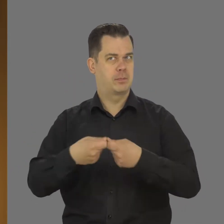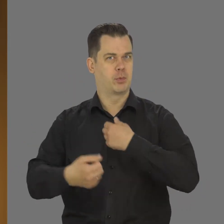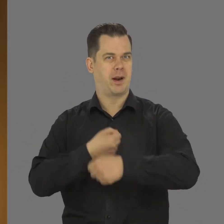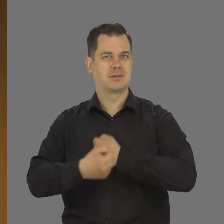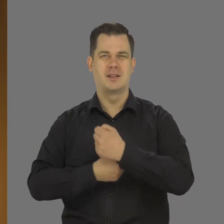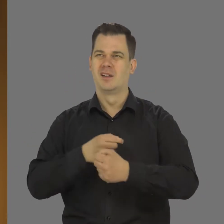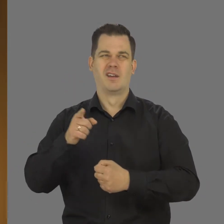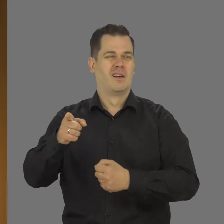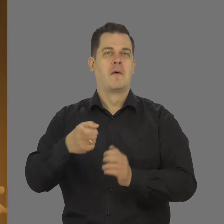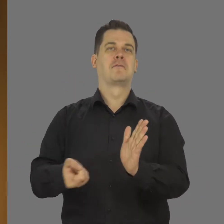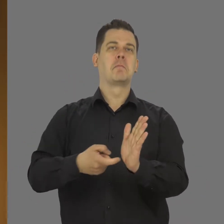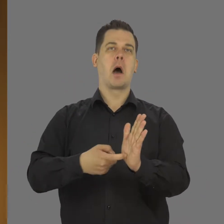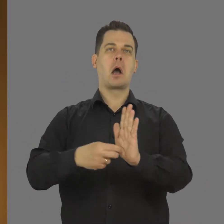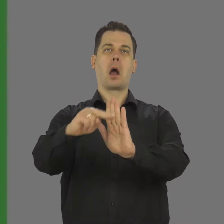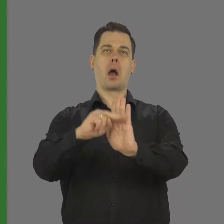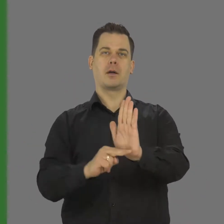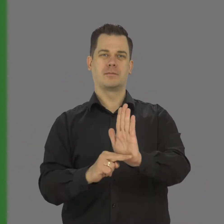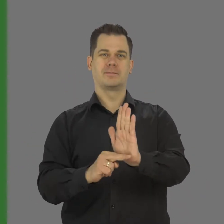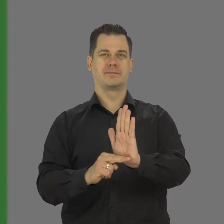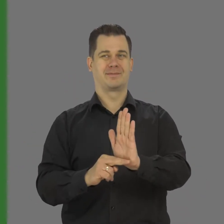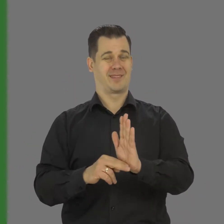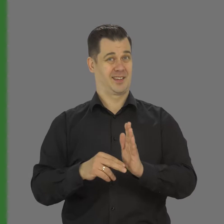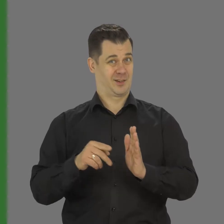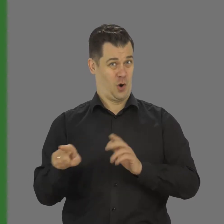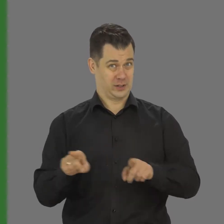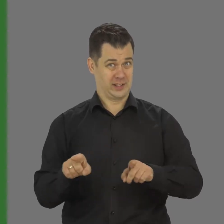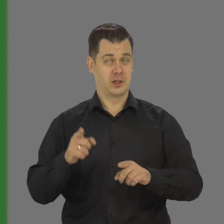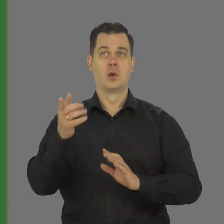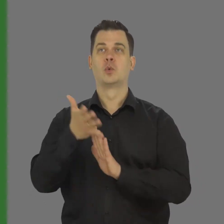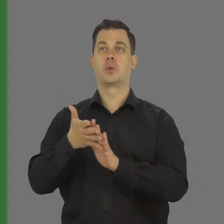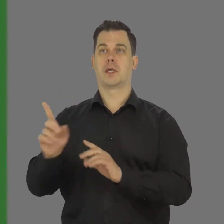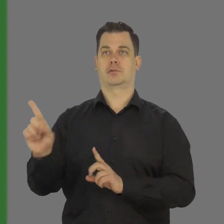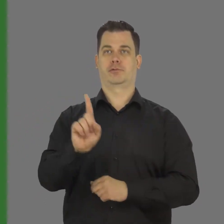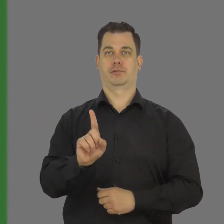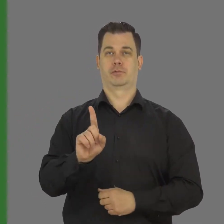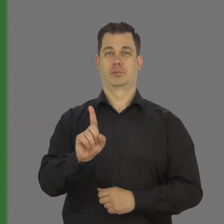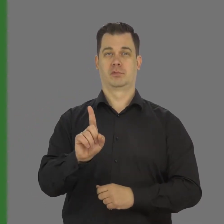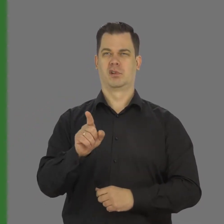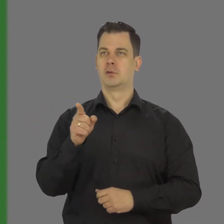Their expectations are too high. " Some people are reluctant employing a PJM translator because ...